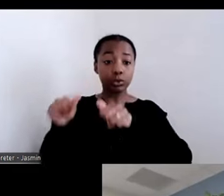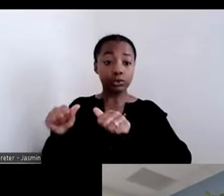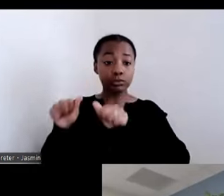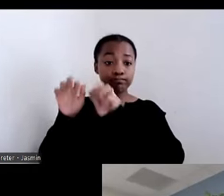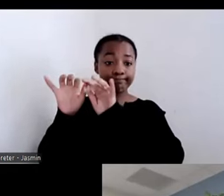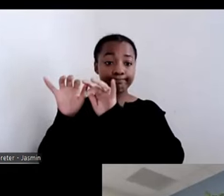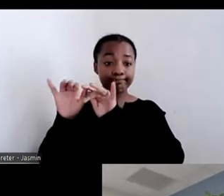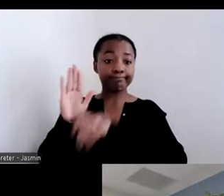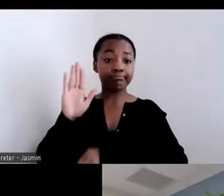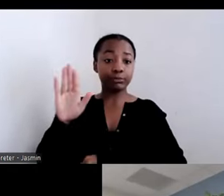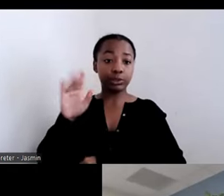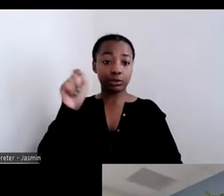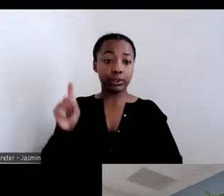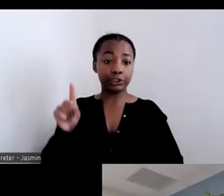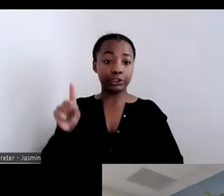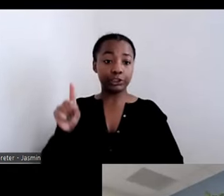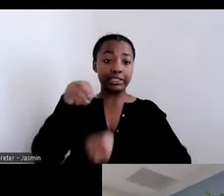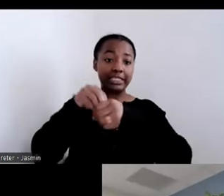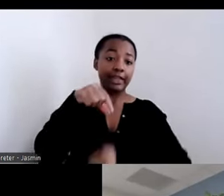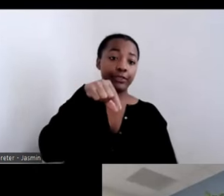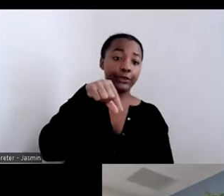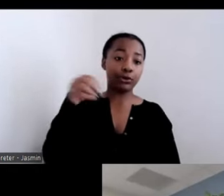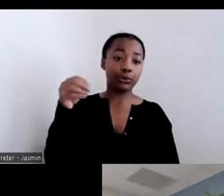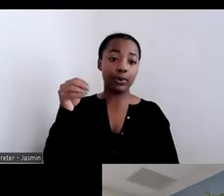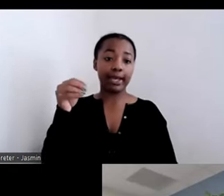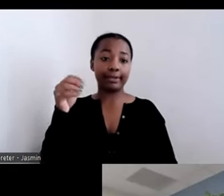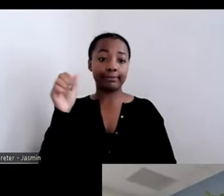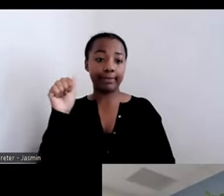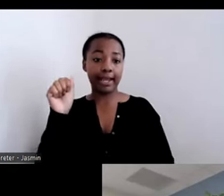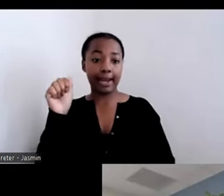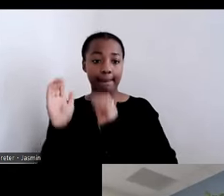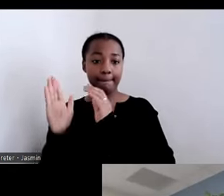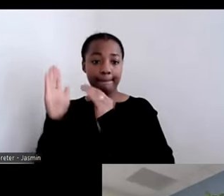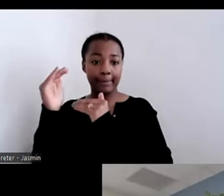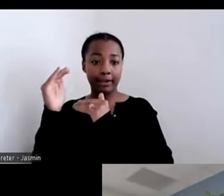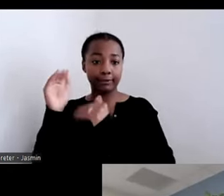feature. That would be within the Q&A feature. With that being said, we will turn it